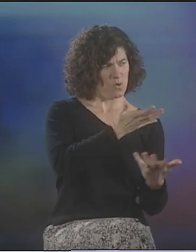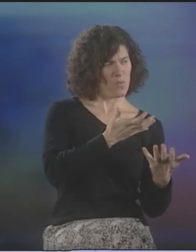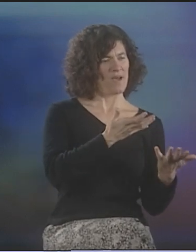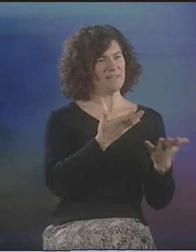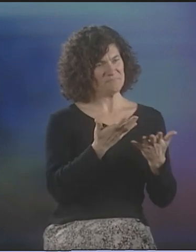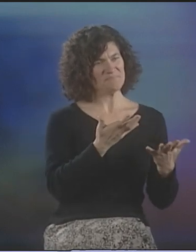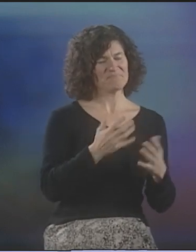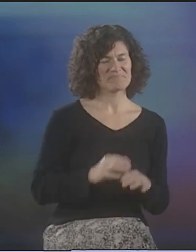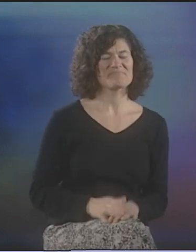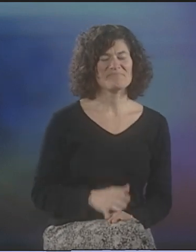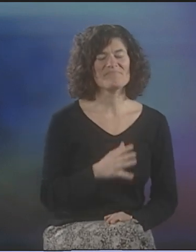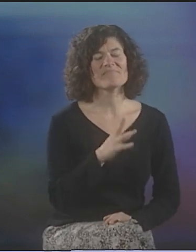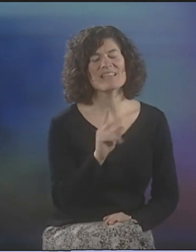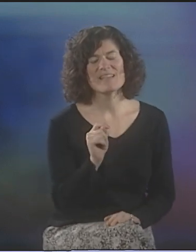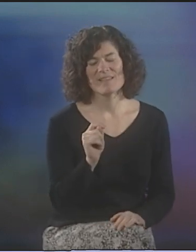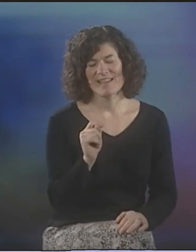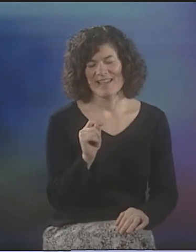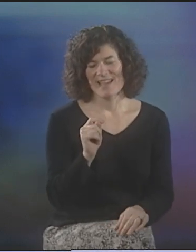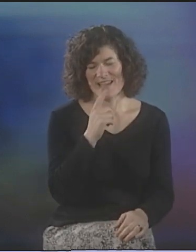TO TRANSLATE IT INTO ANOTHER LANGUAGE.